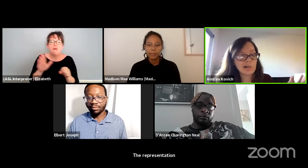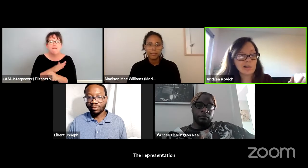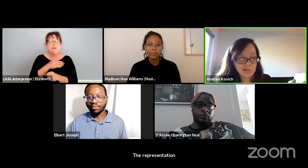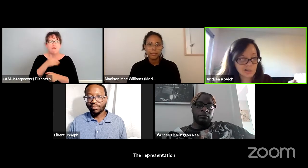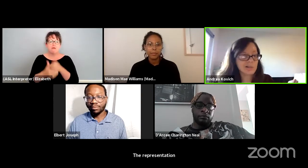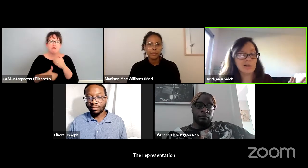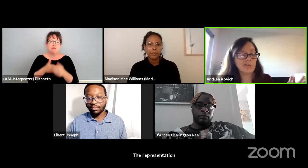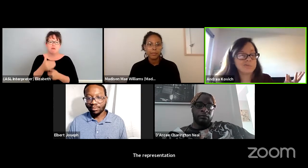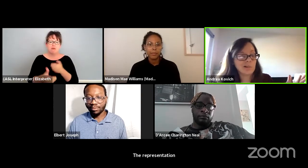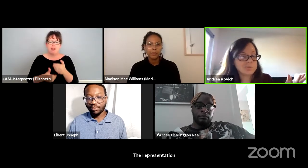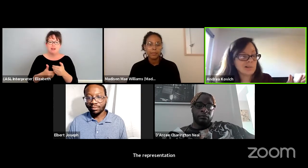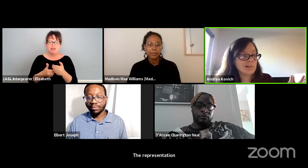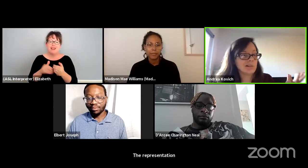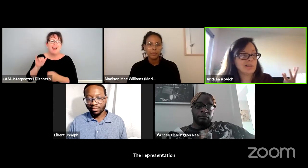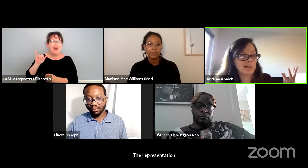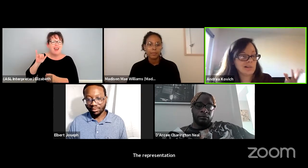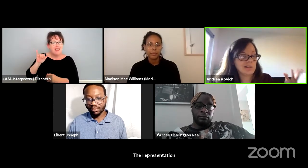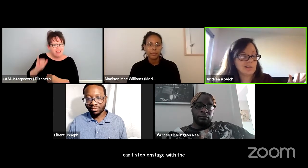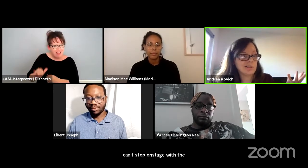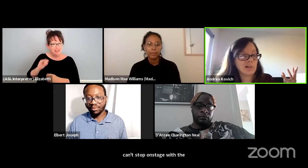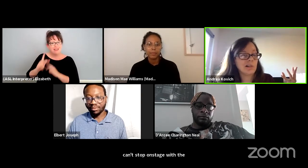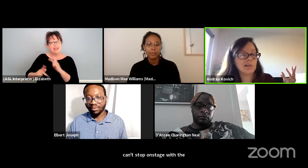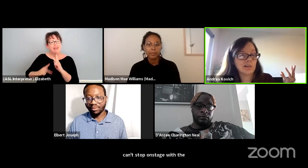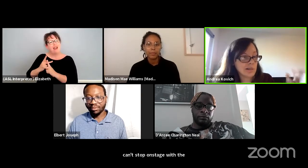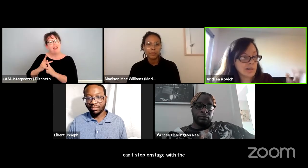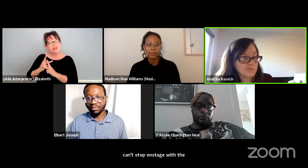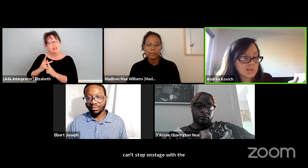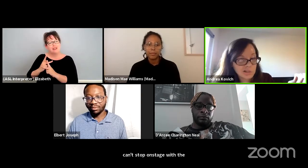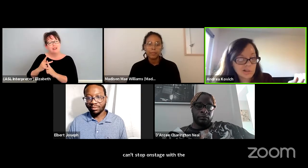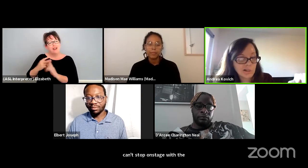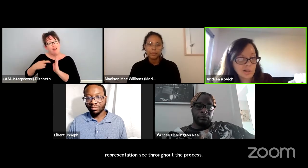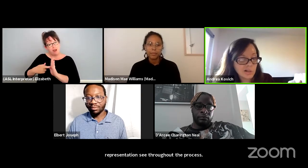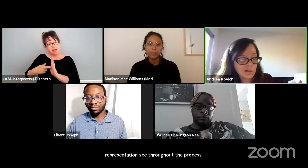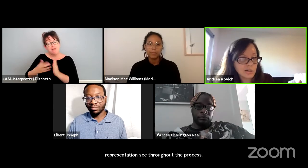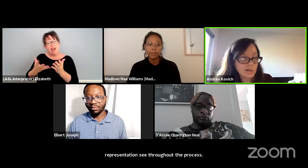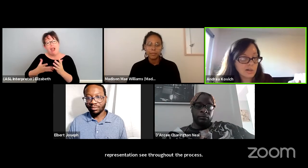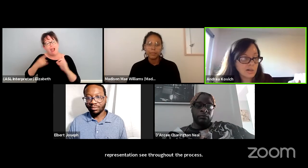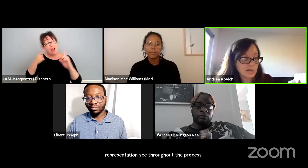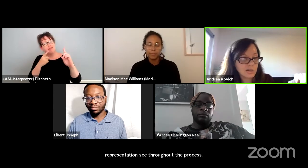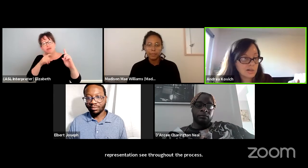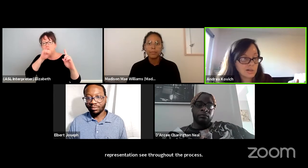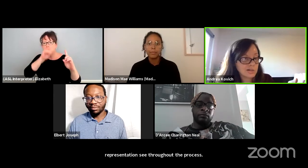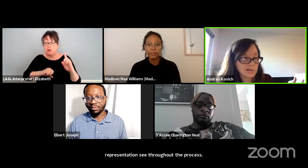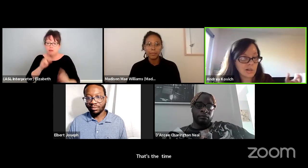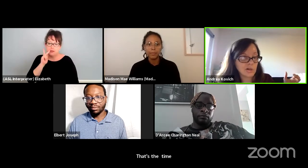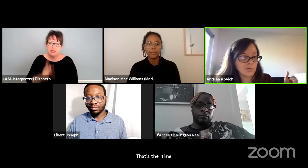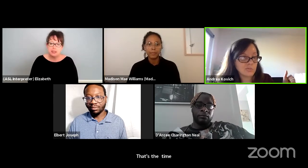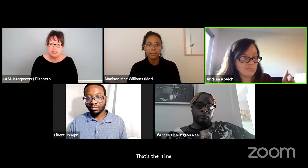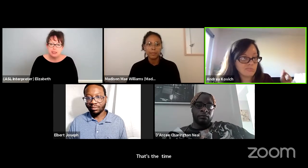That's the kind of representation that I'd love to see. So